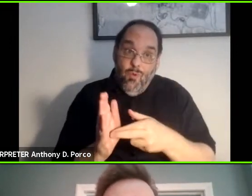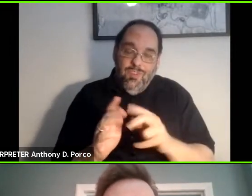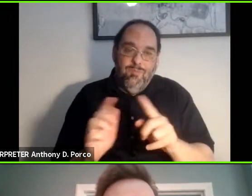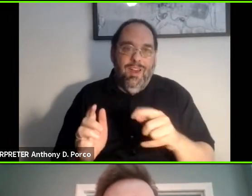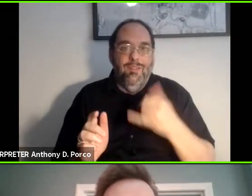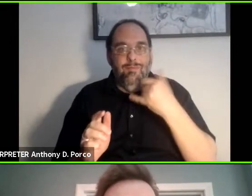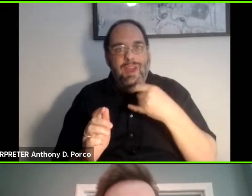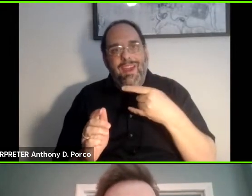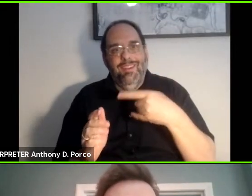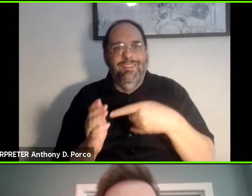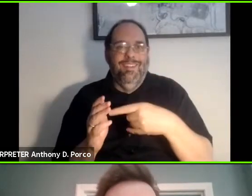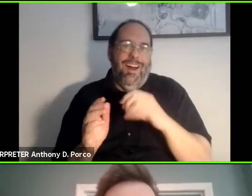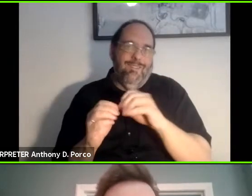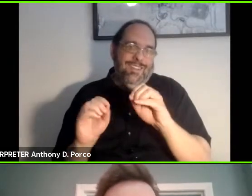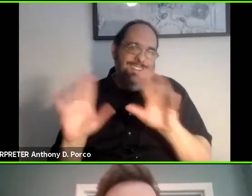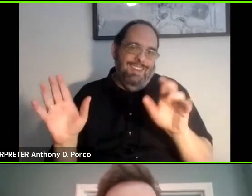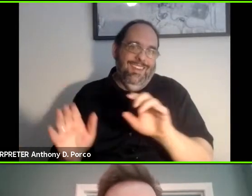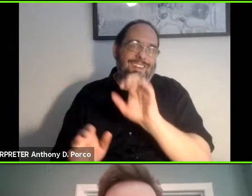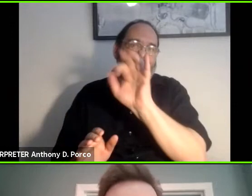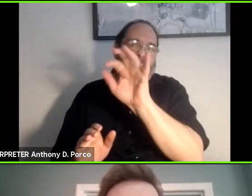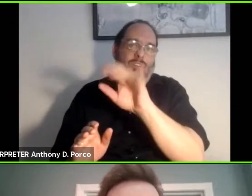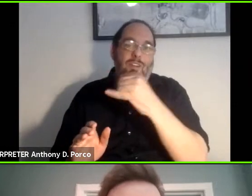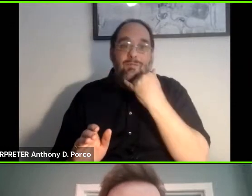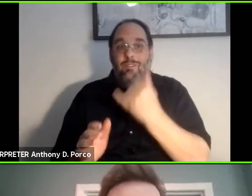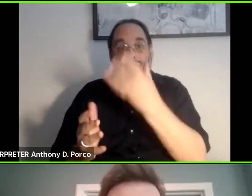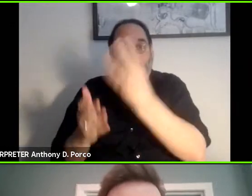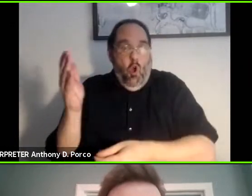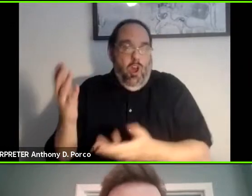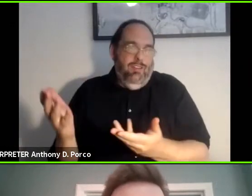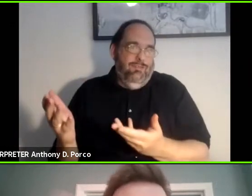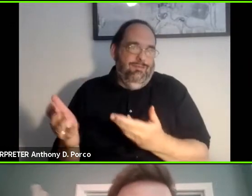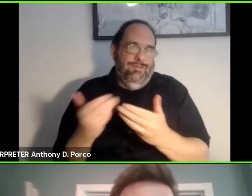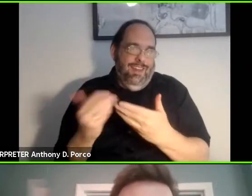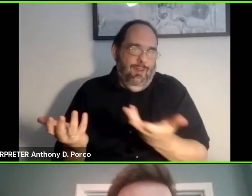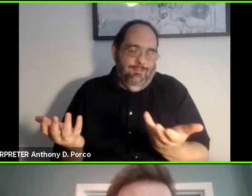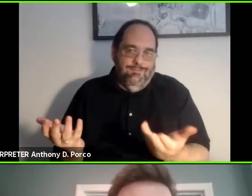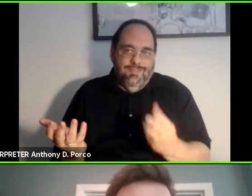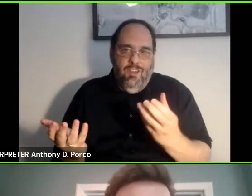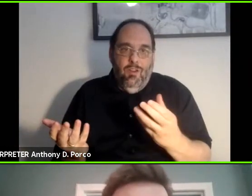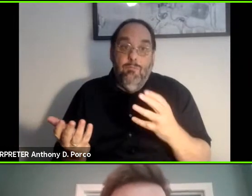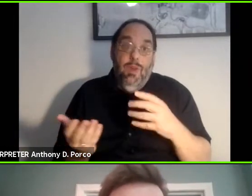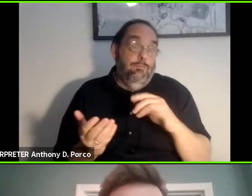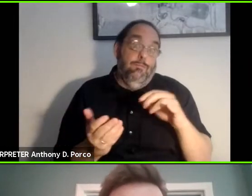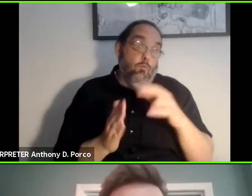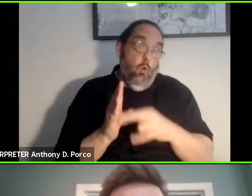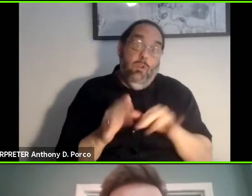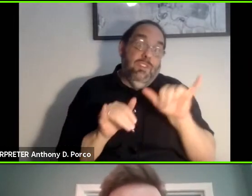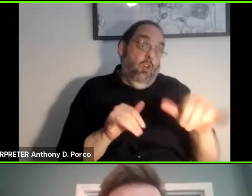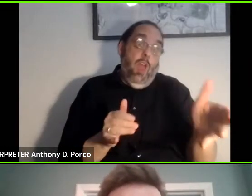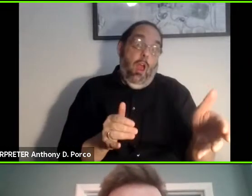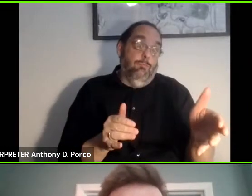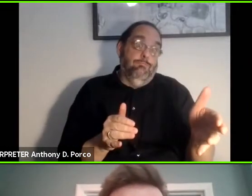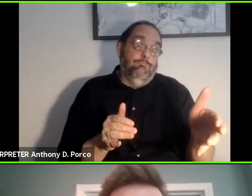You know, they are going to be in existence until forever. I mean, there's still, the statute still